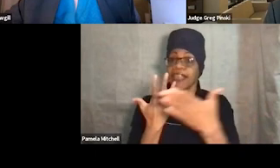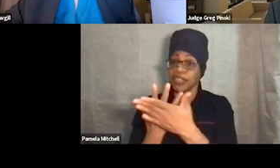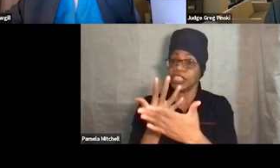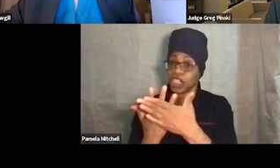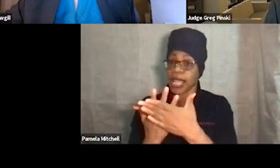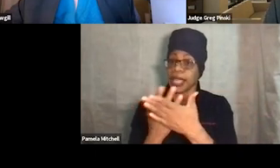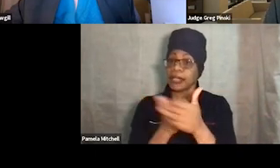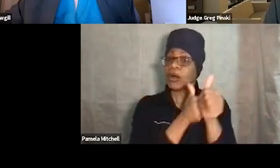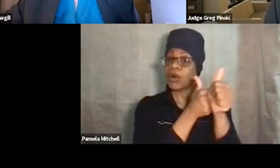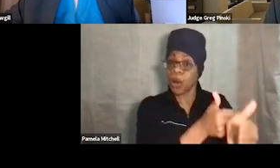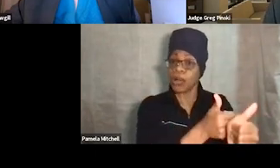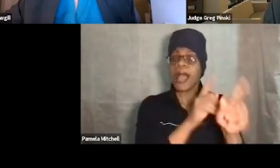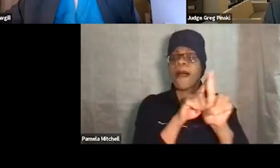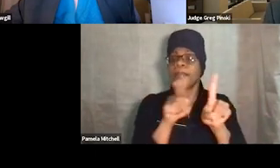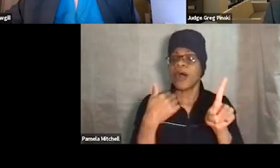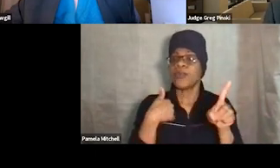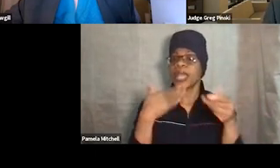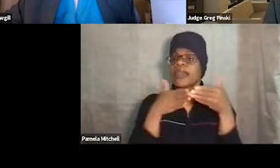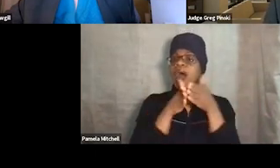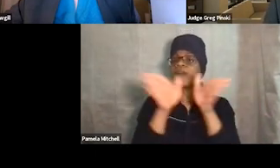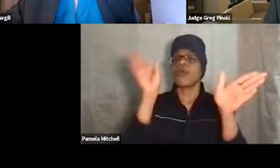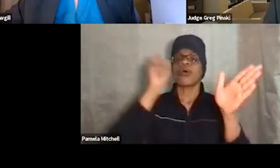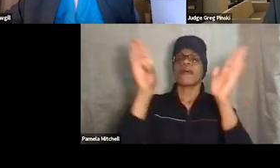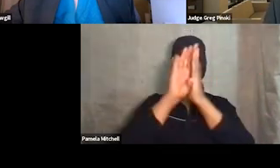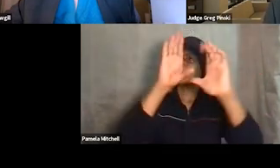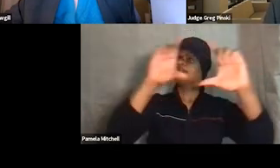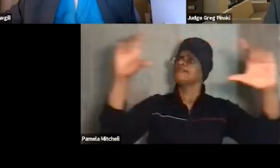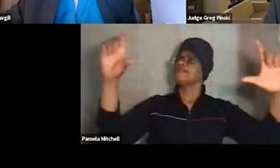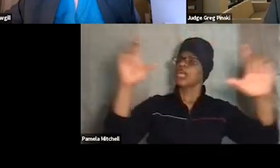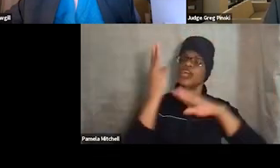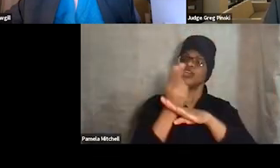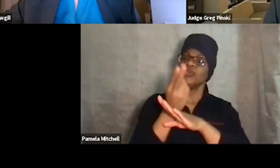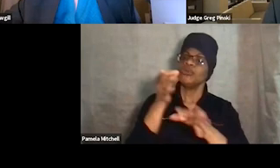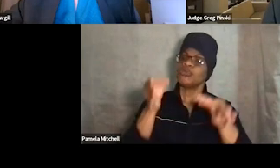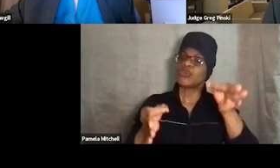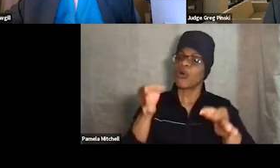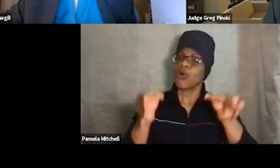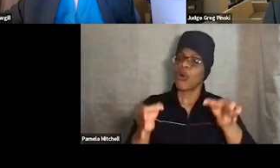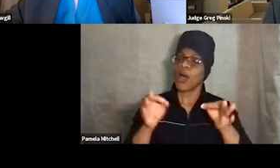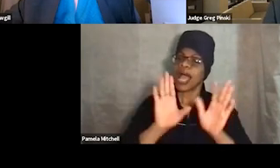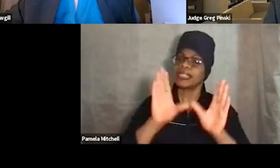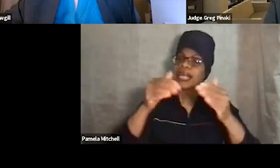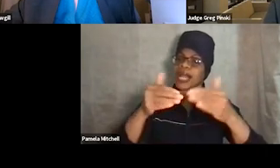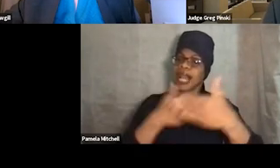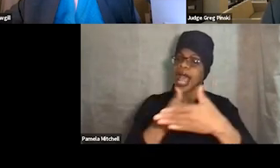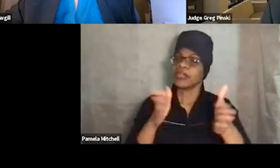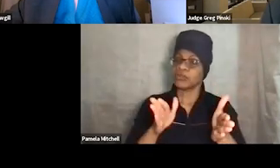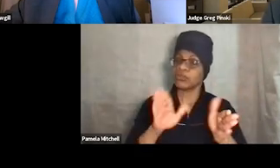But beyond that, we painted a broader picture. Use the courtroom as a classroom. All of the other participants who were in the courtroom